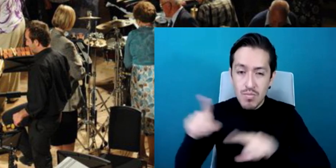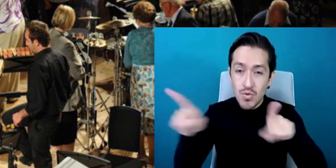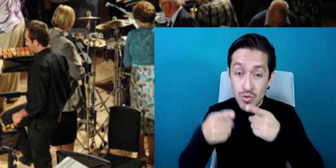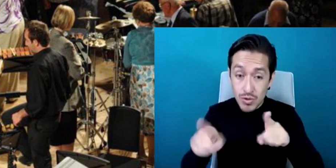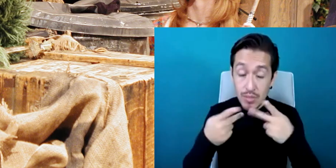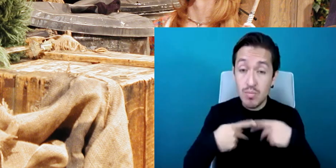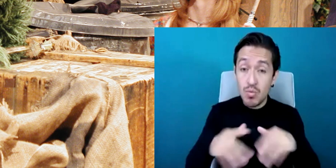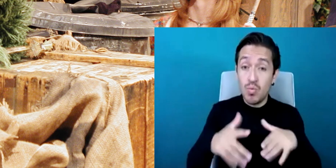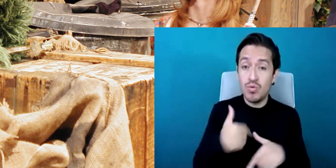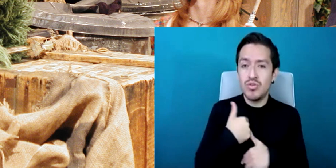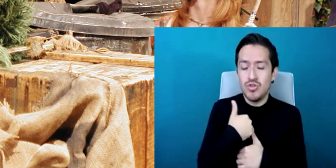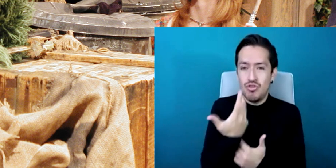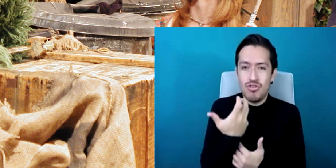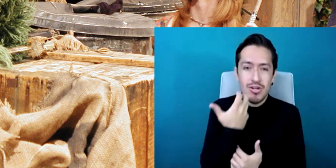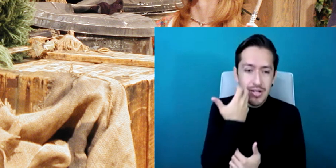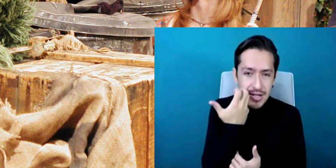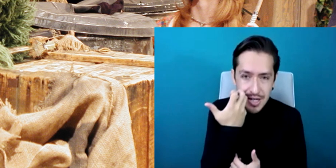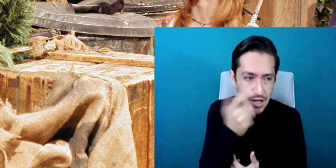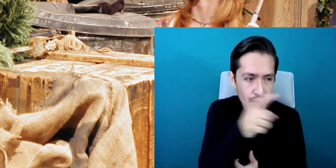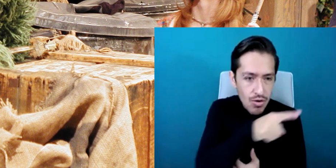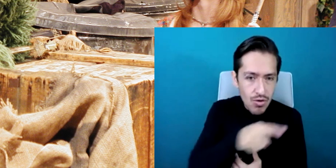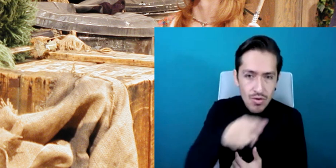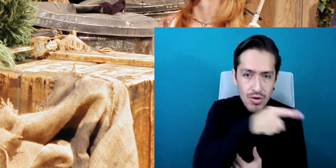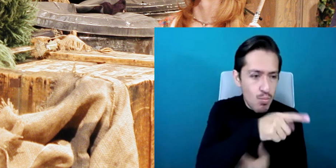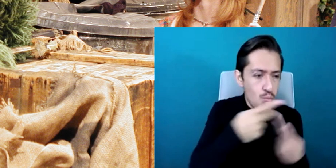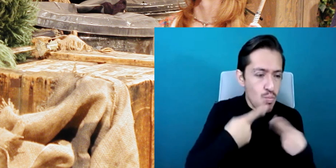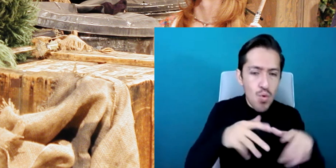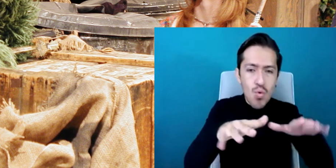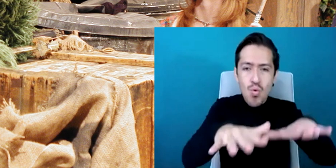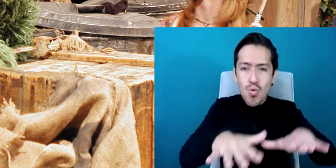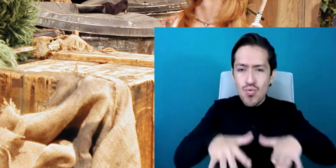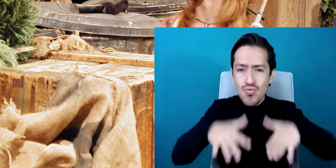what the story is of the piece of music so you know it goes back to this listening again it's